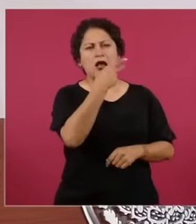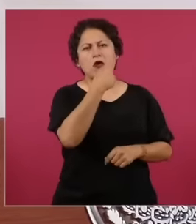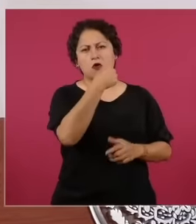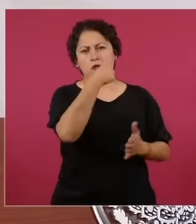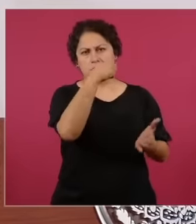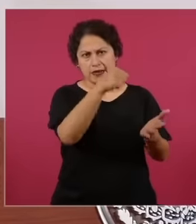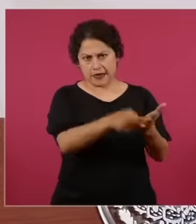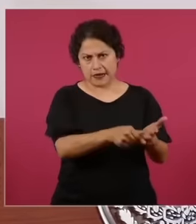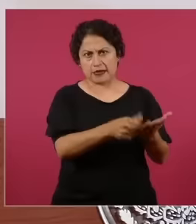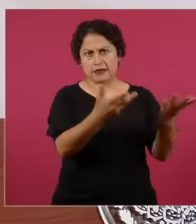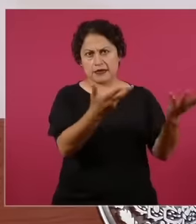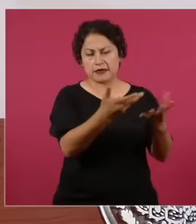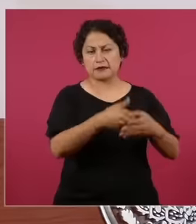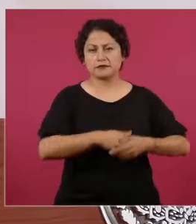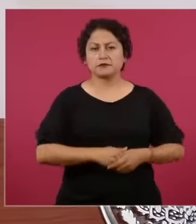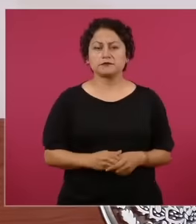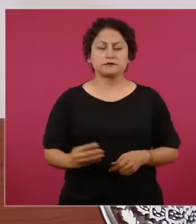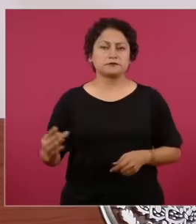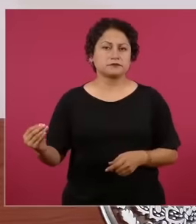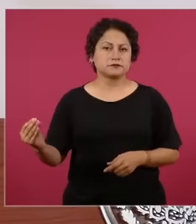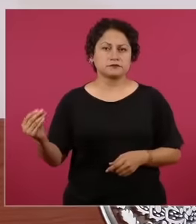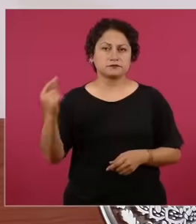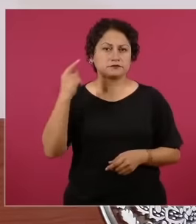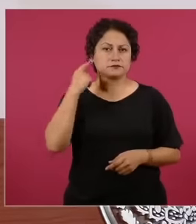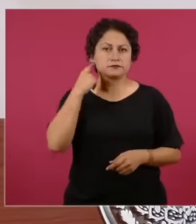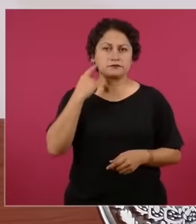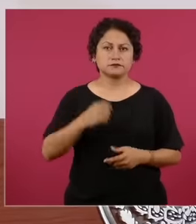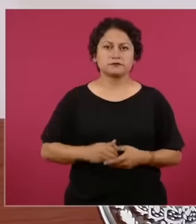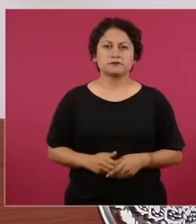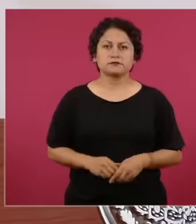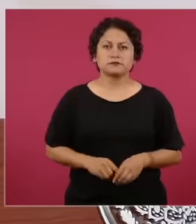is it a pause in the dialogue with the ambassador or is it a pause in the bilateral relationship